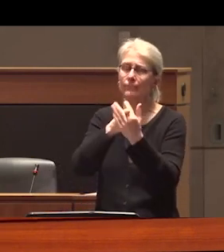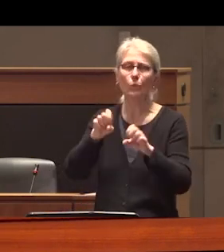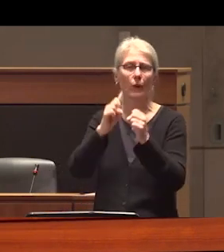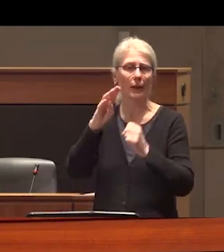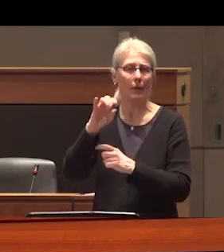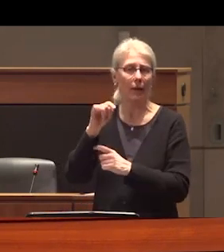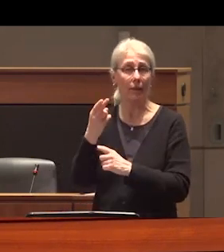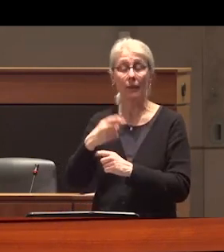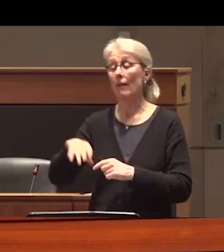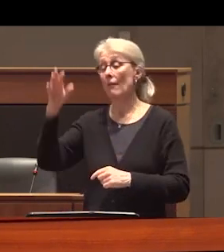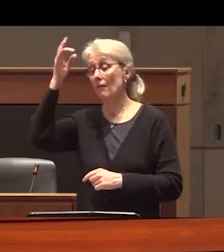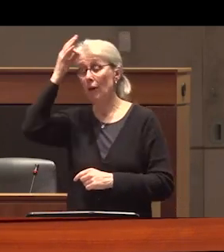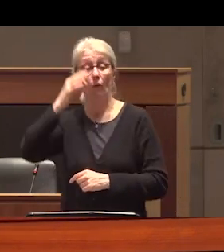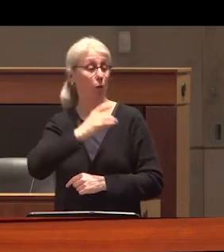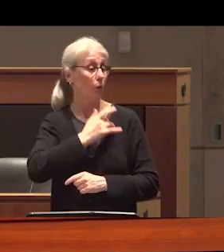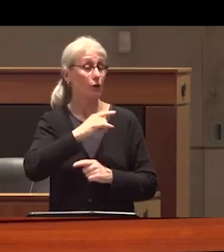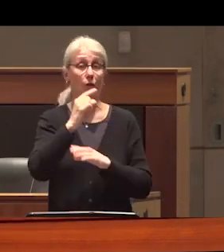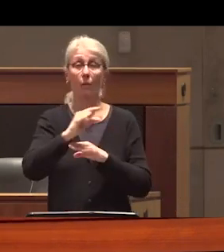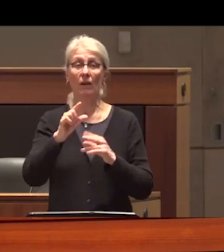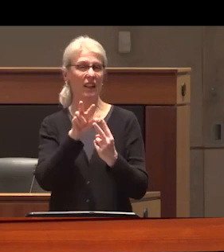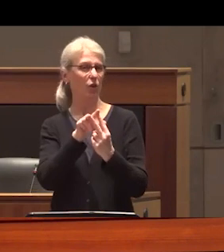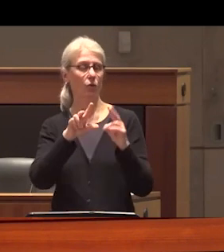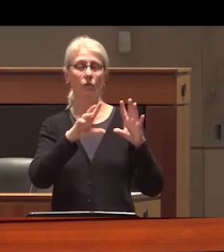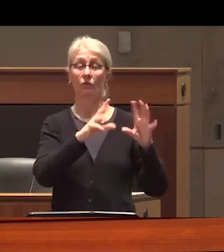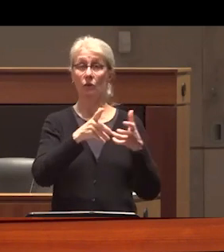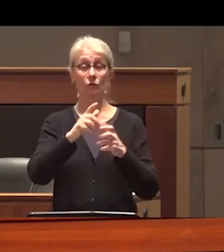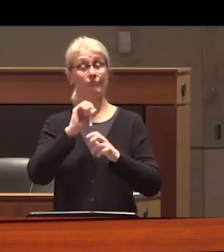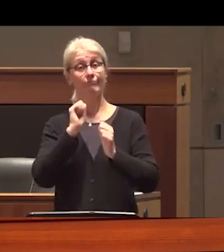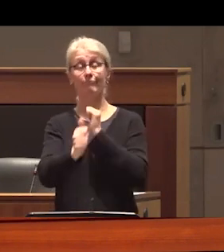the federal government nor any provincial or territorial government has legalized drugs and